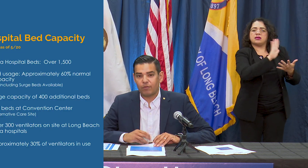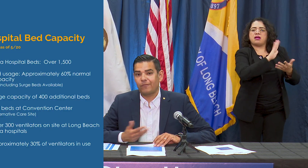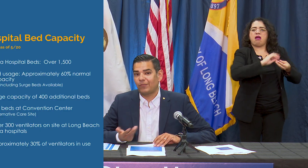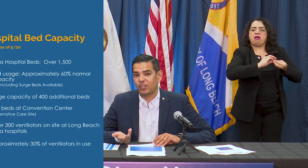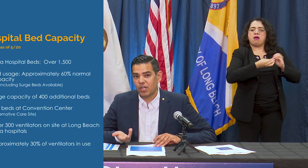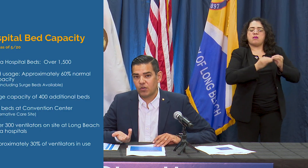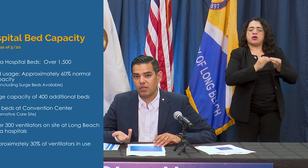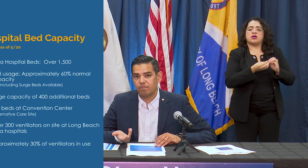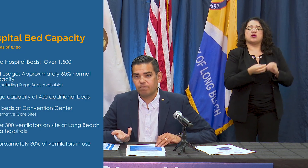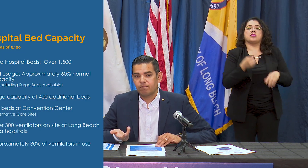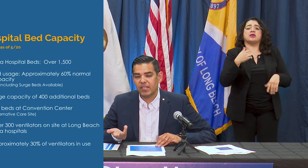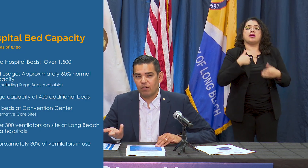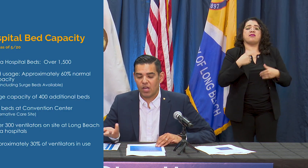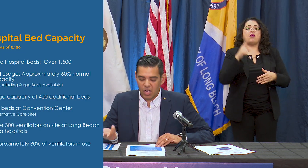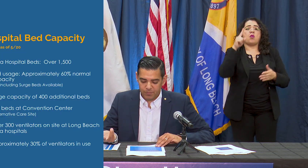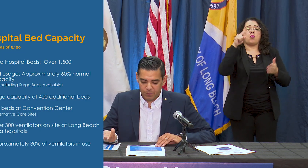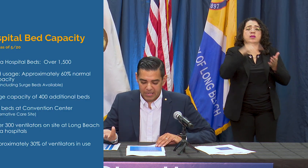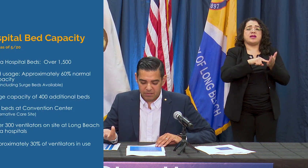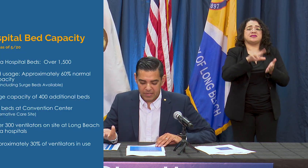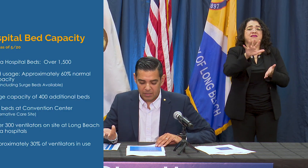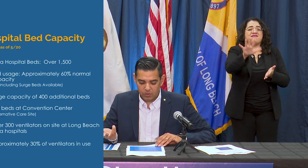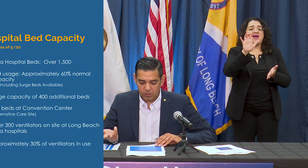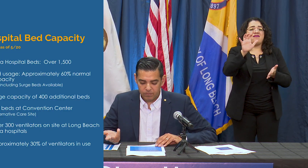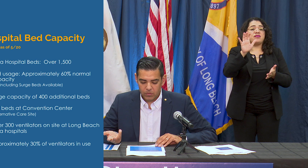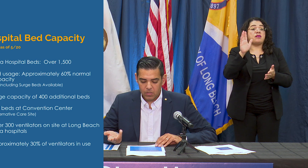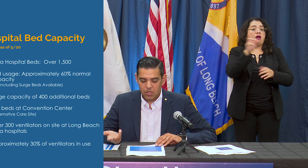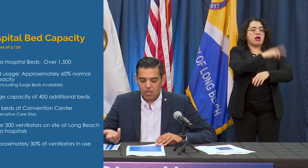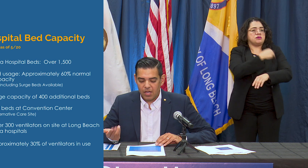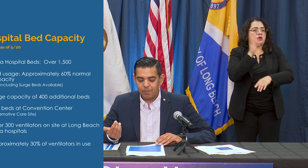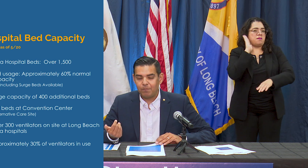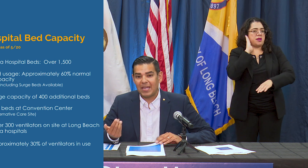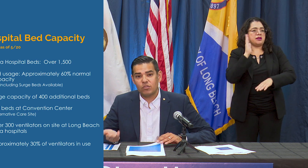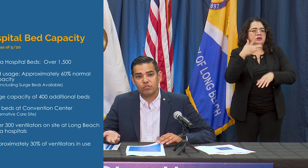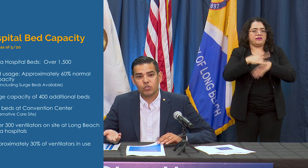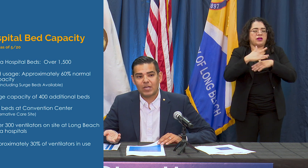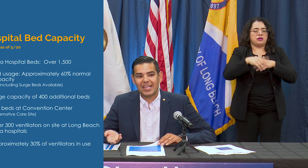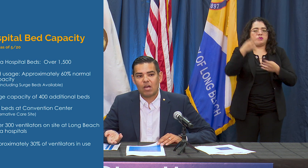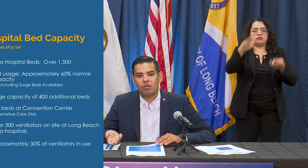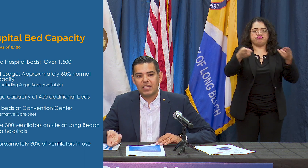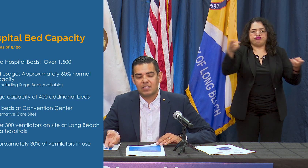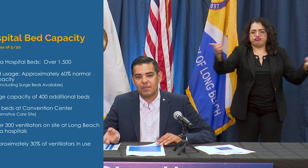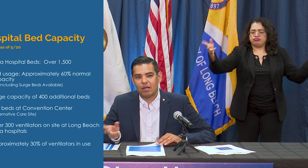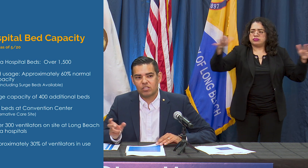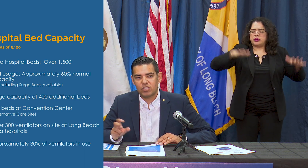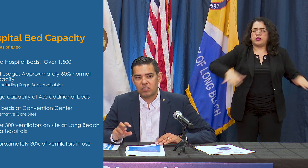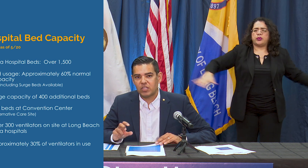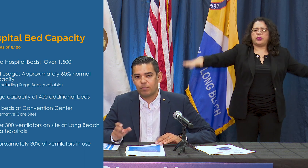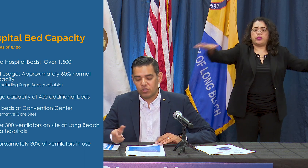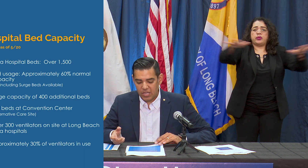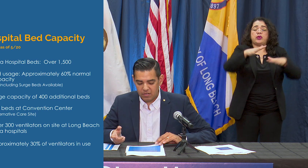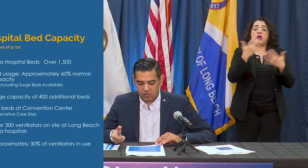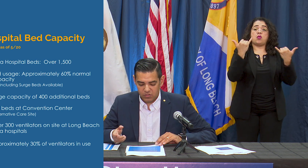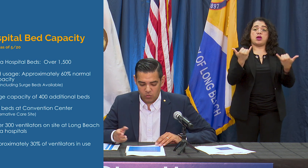over 1,500 area hospital beds available. Bed usage right now is at about 60% so